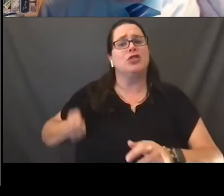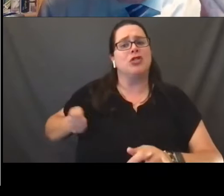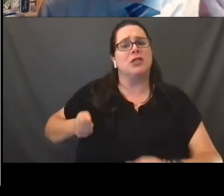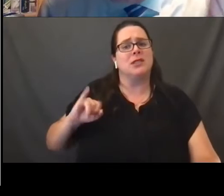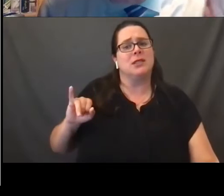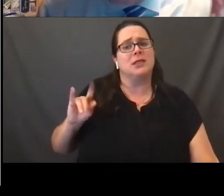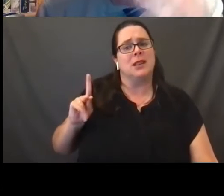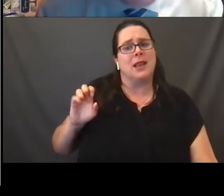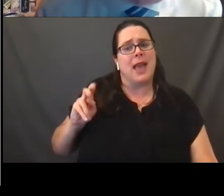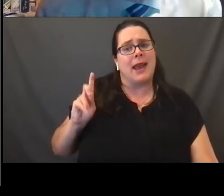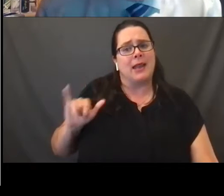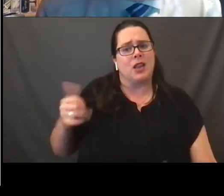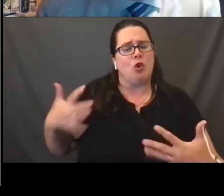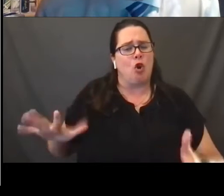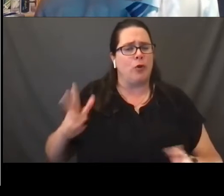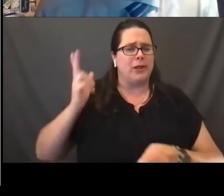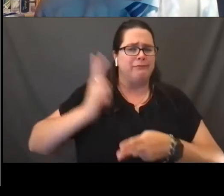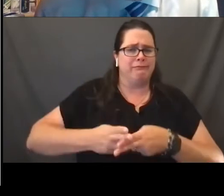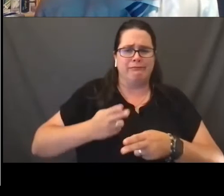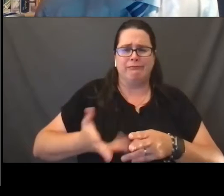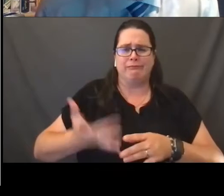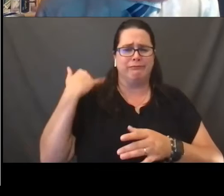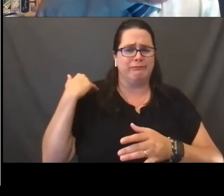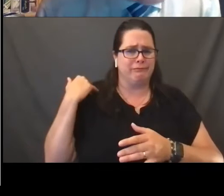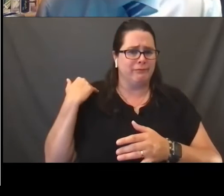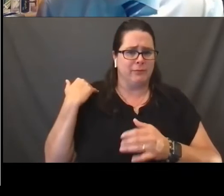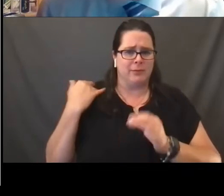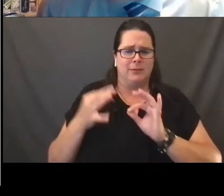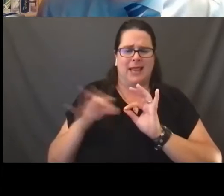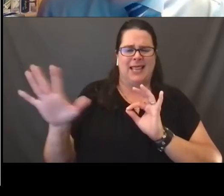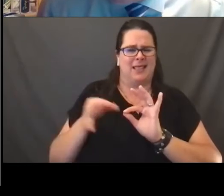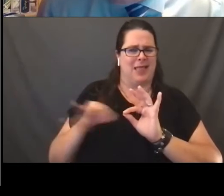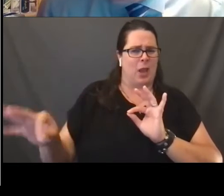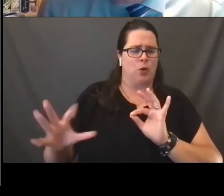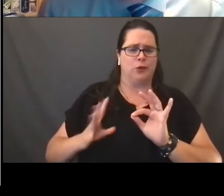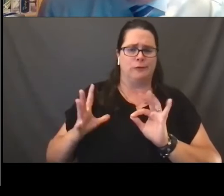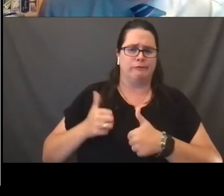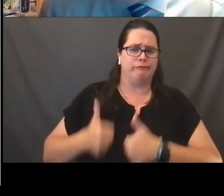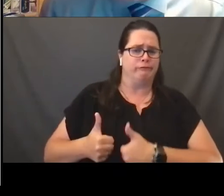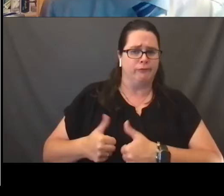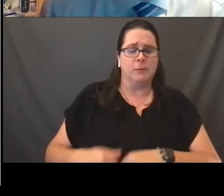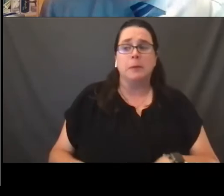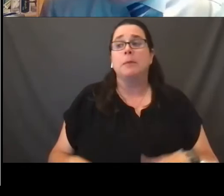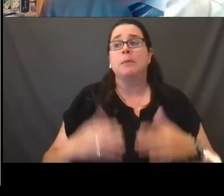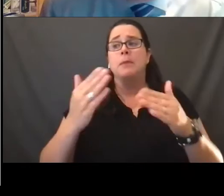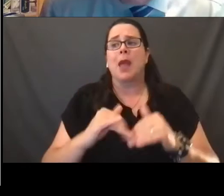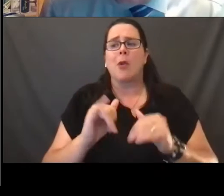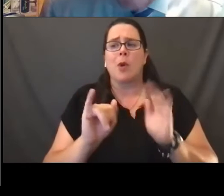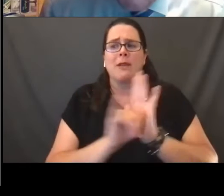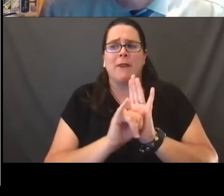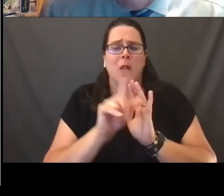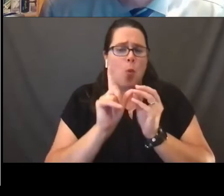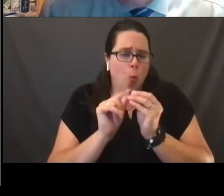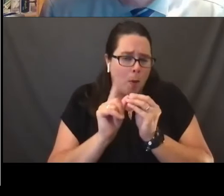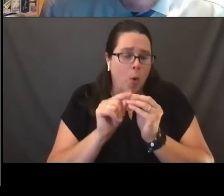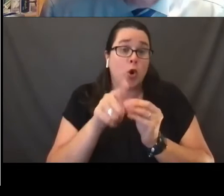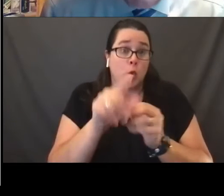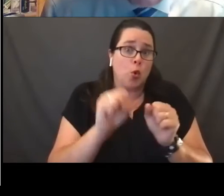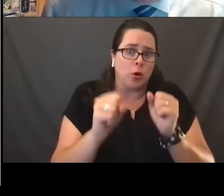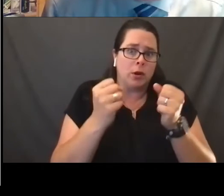in a very, a lofty and important way. I also wanna identify one more, and again, you could identify many, many challenges that are still out there.